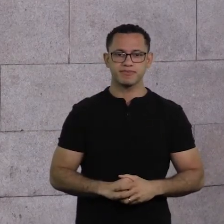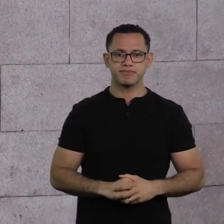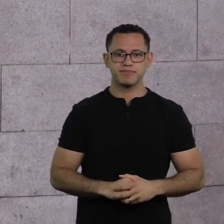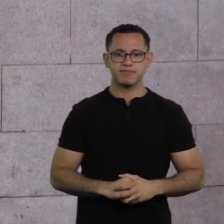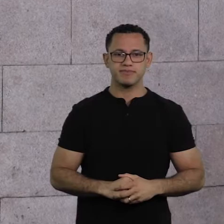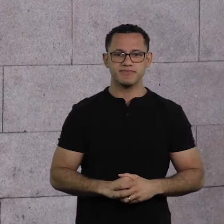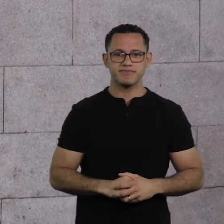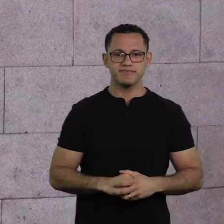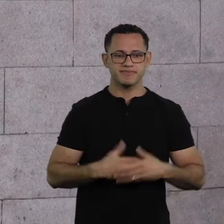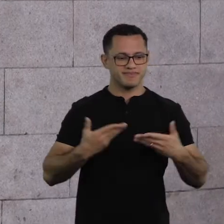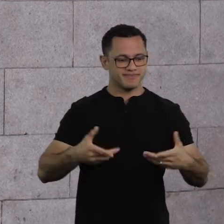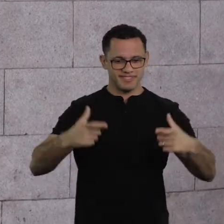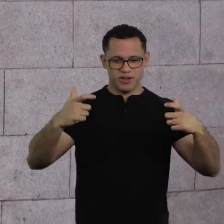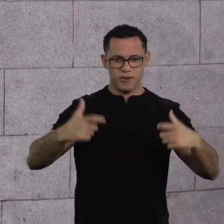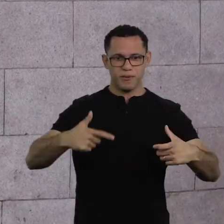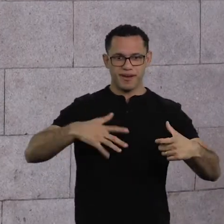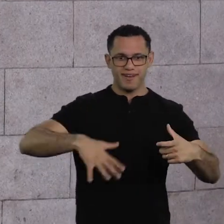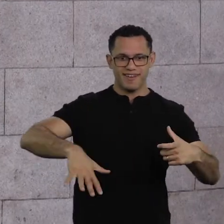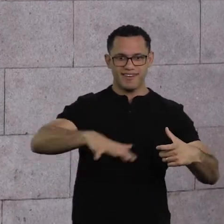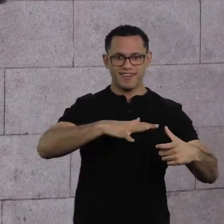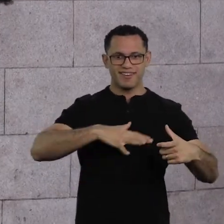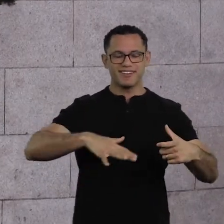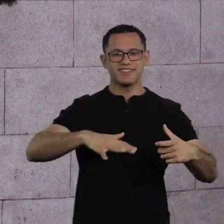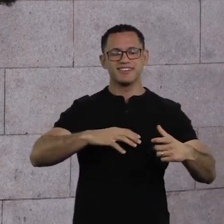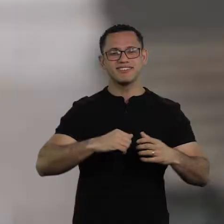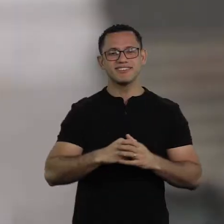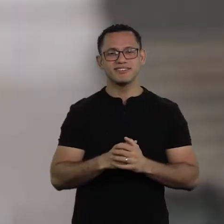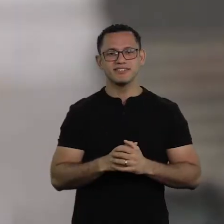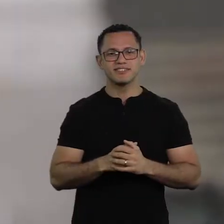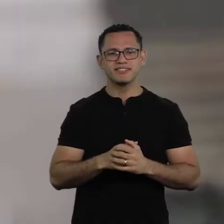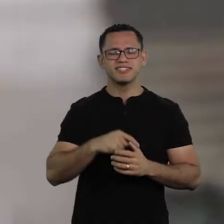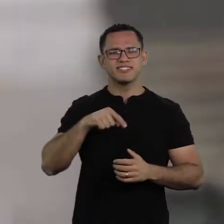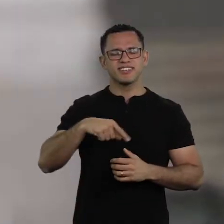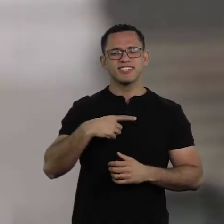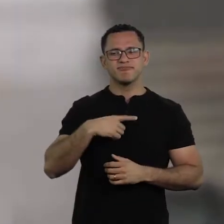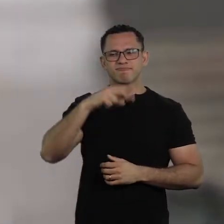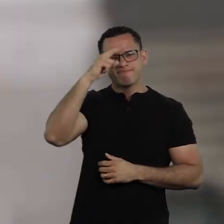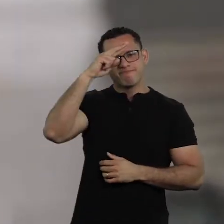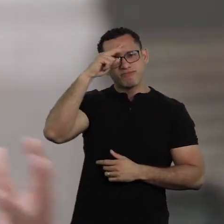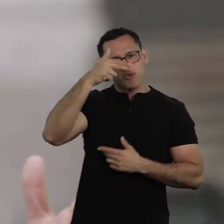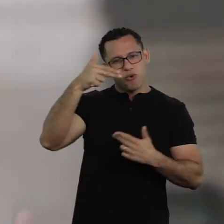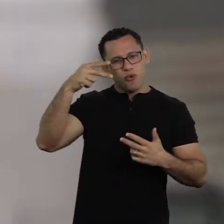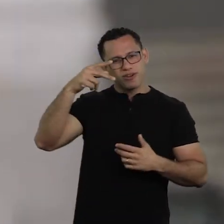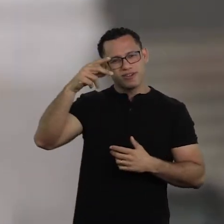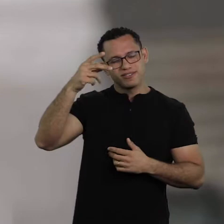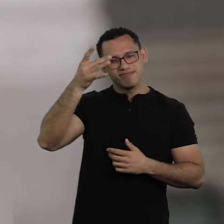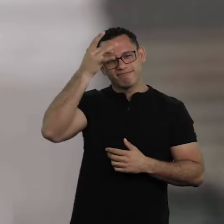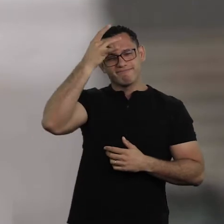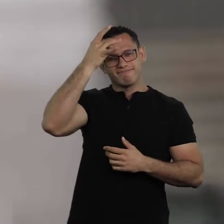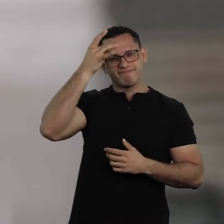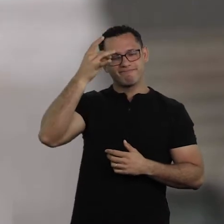We are here, in this very symbolic place